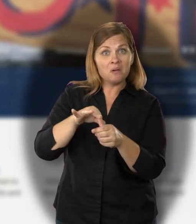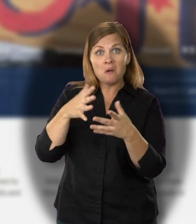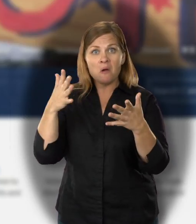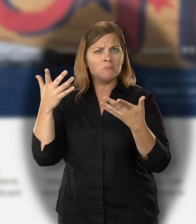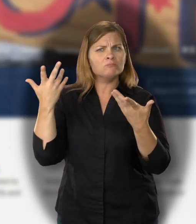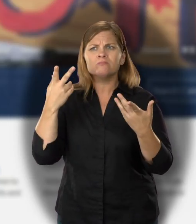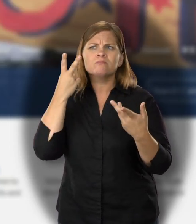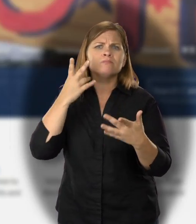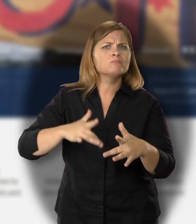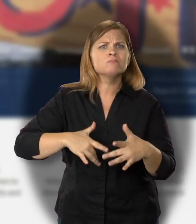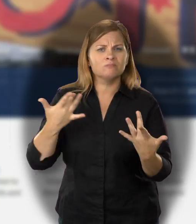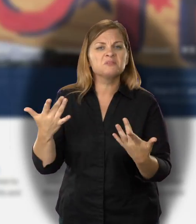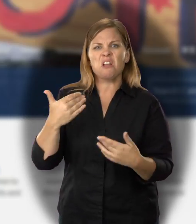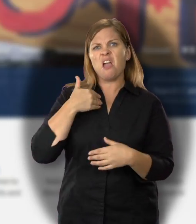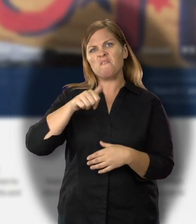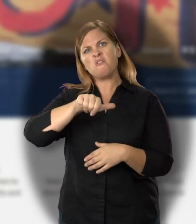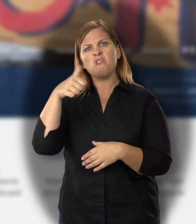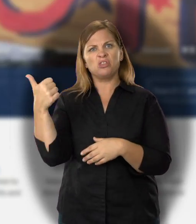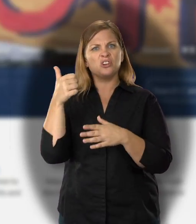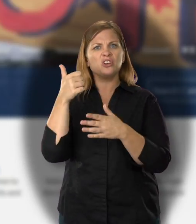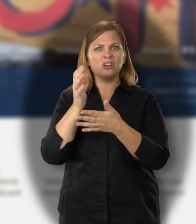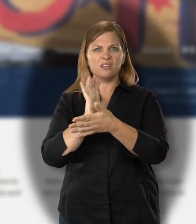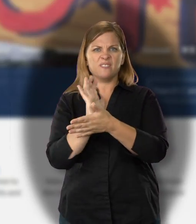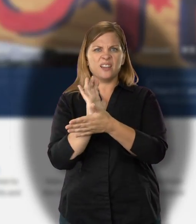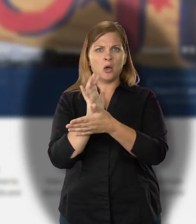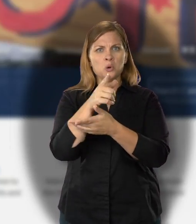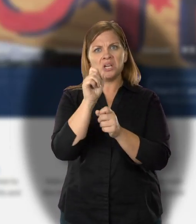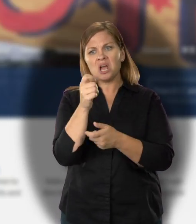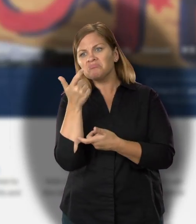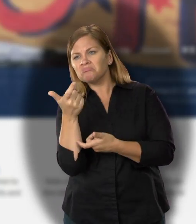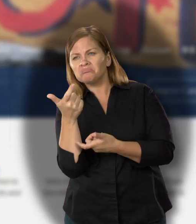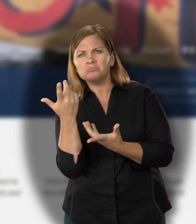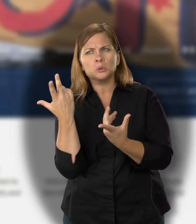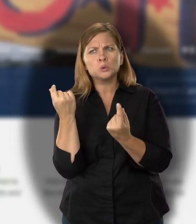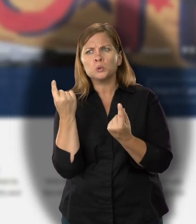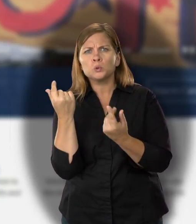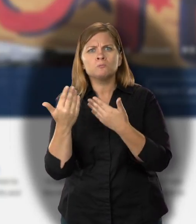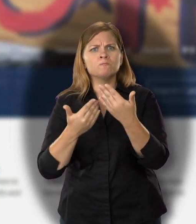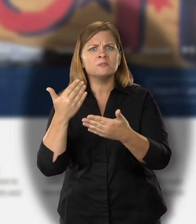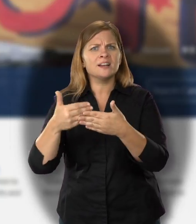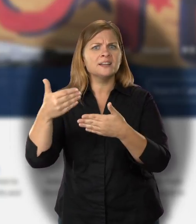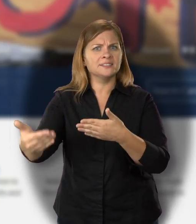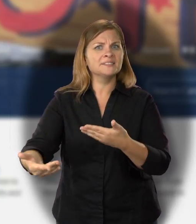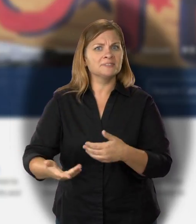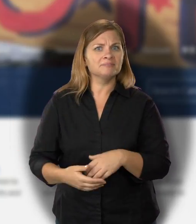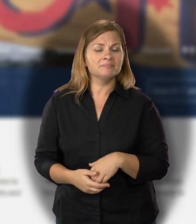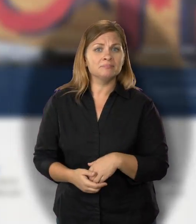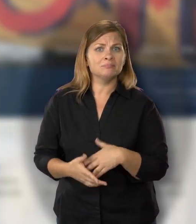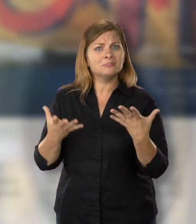Watch another video to learn how.